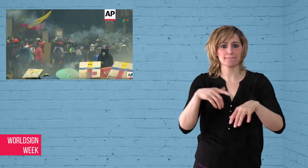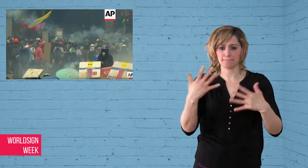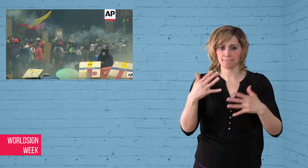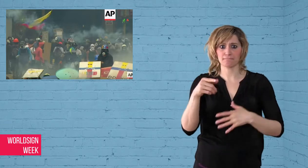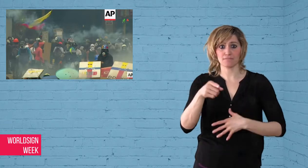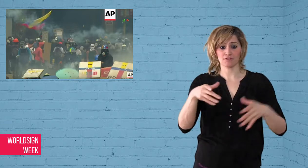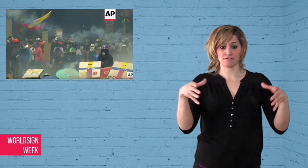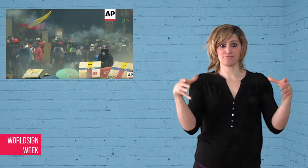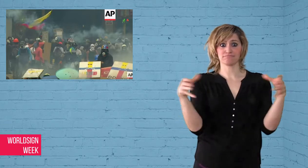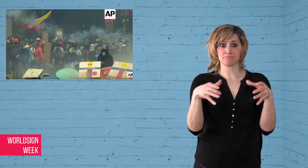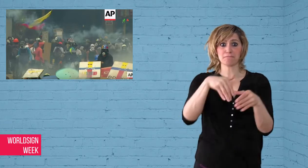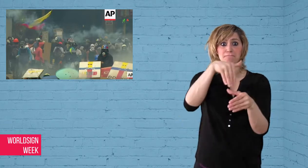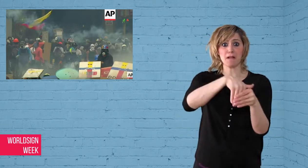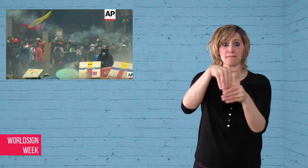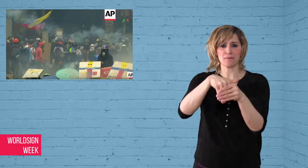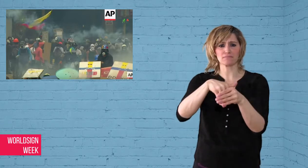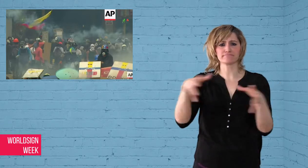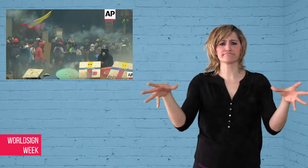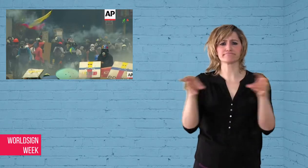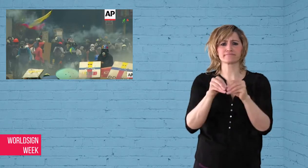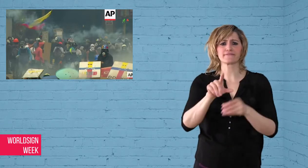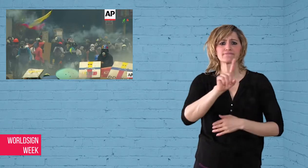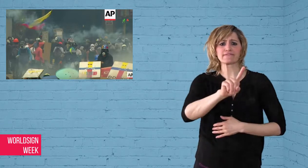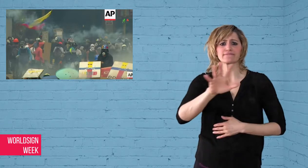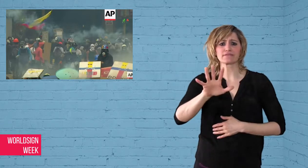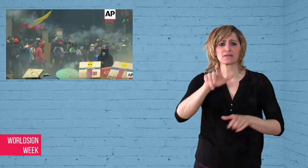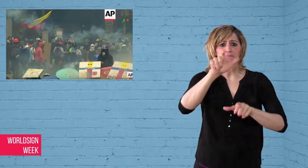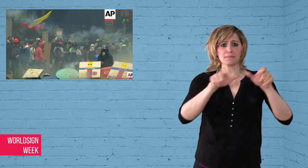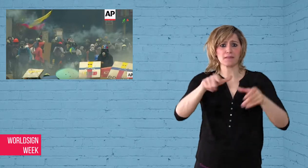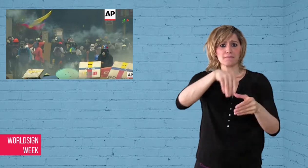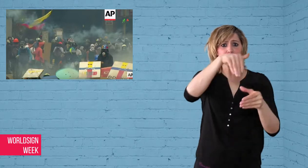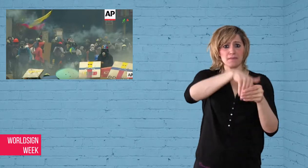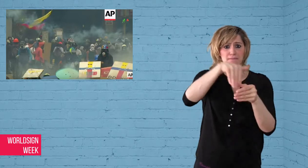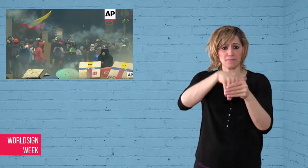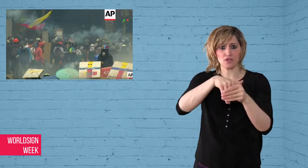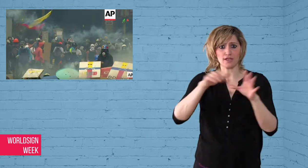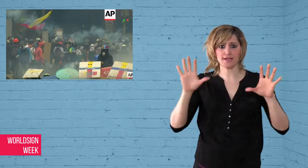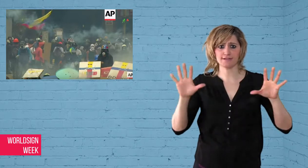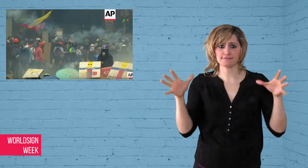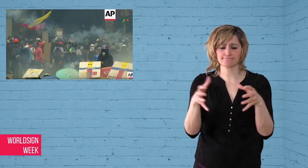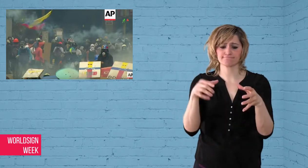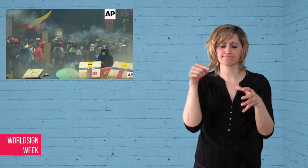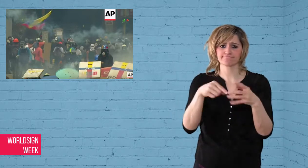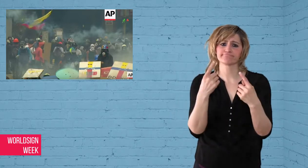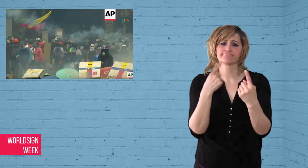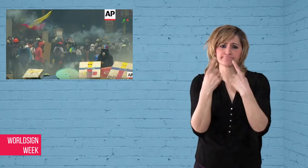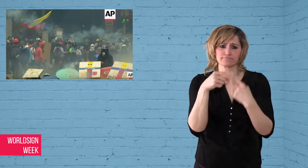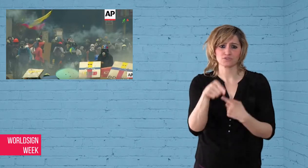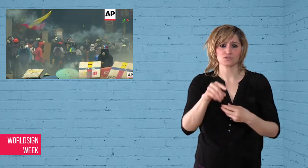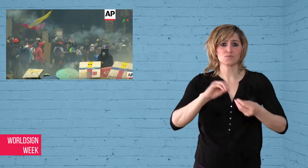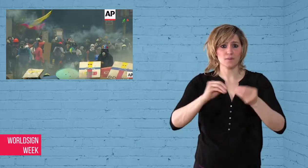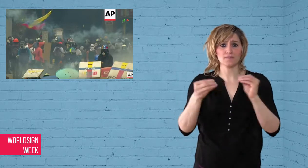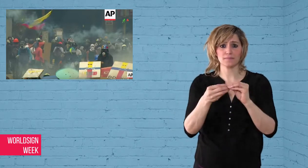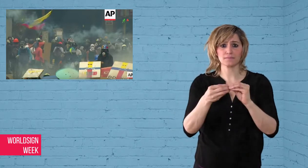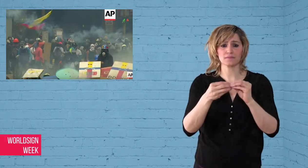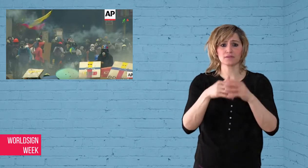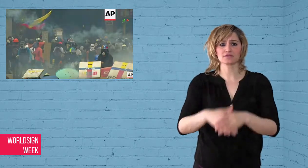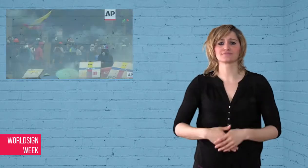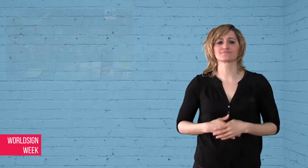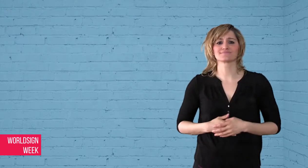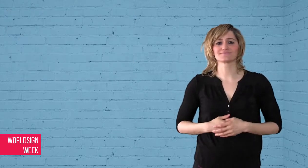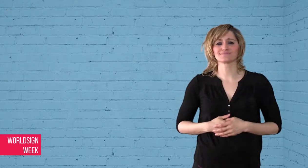discussed this crisis.